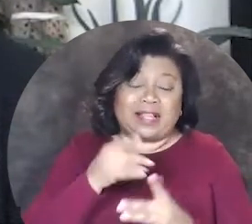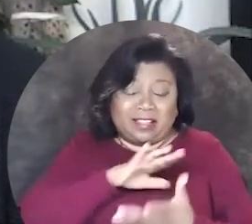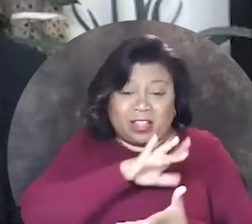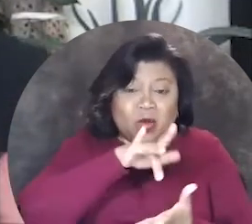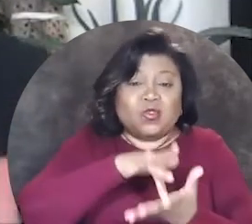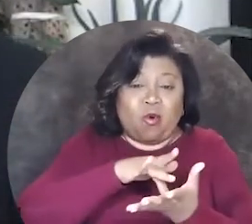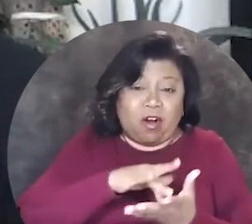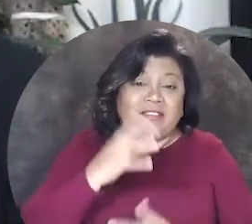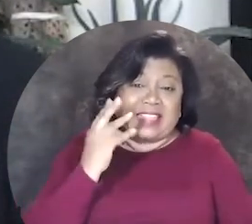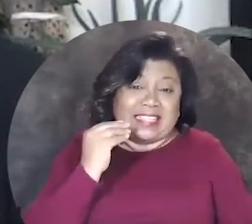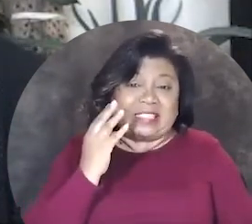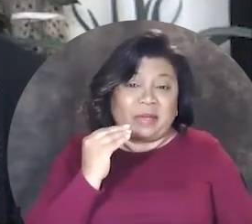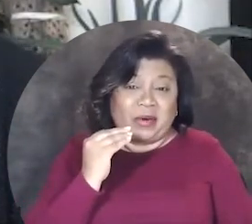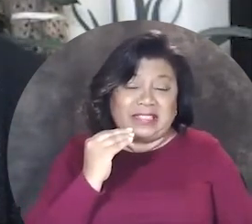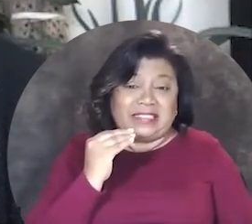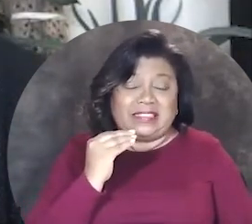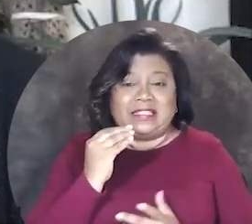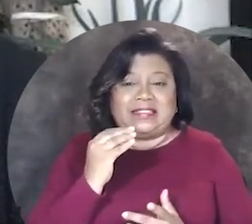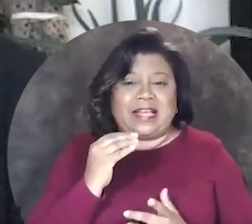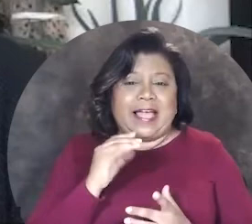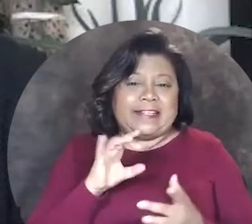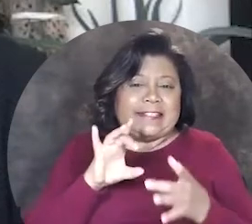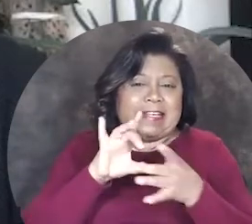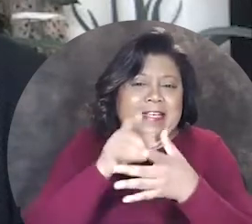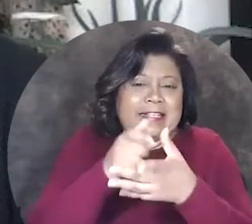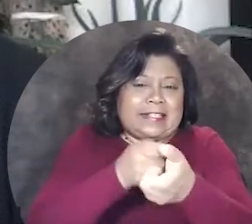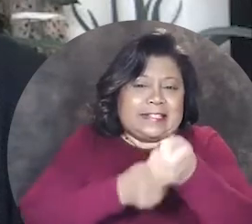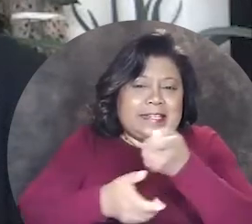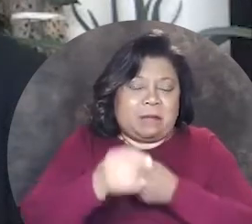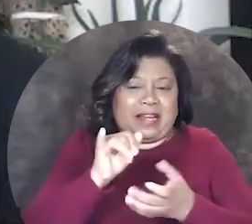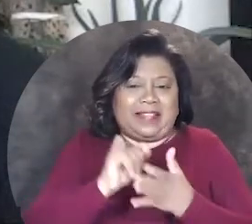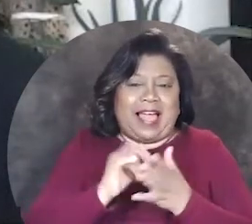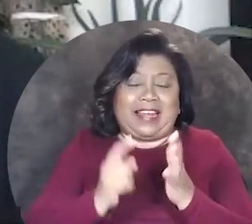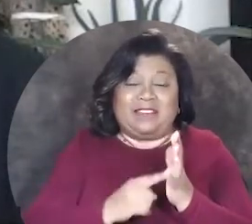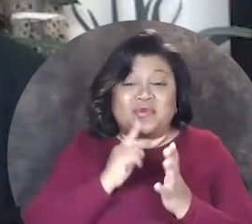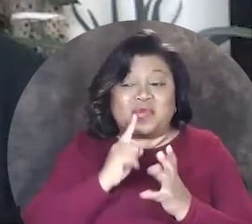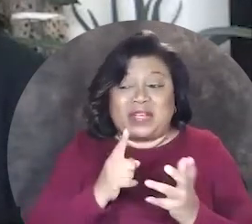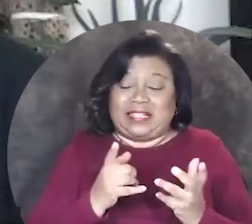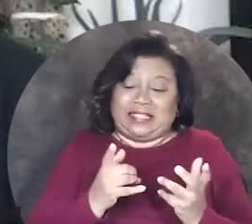sort of the core of the experience, and you know, tapping into that every now and then and really